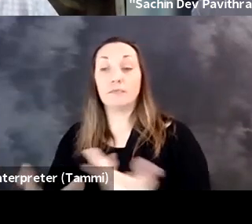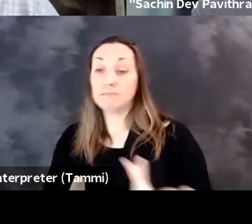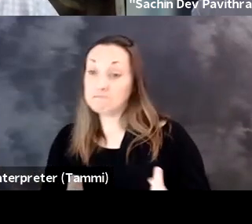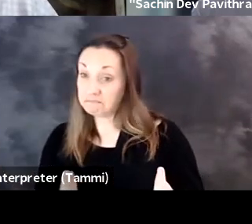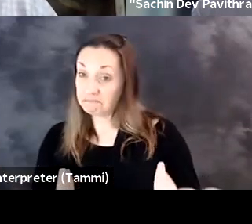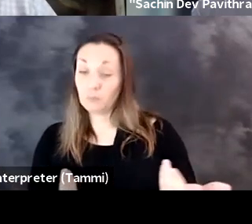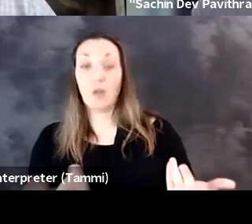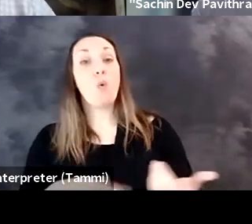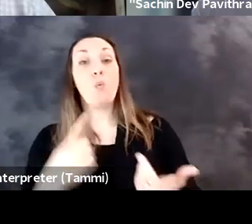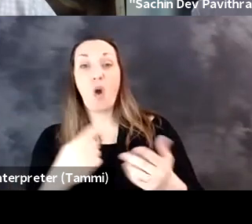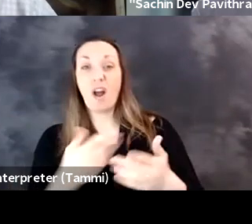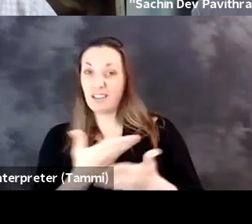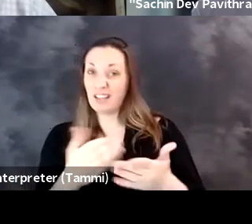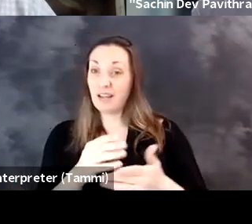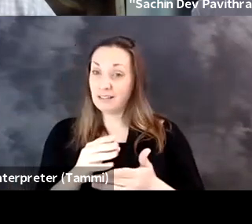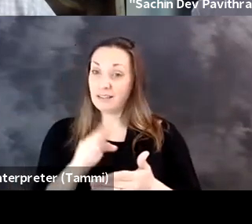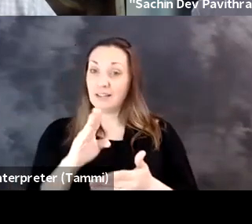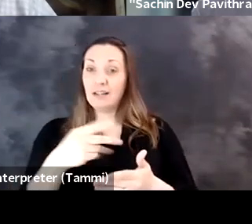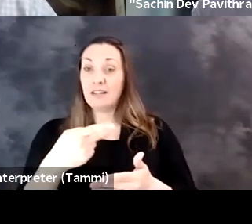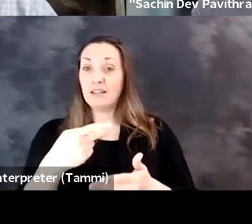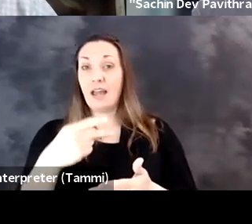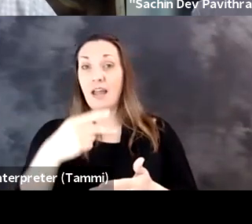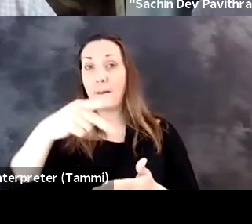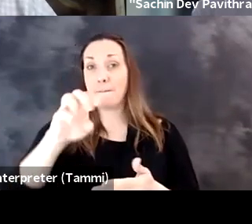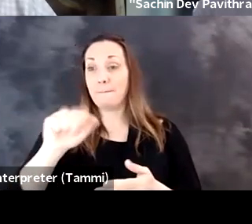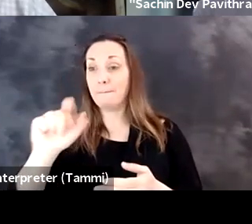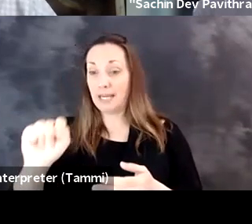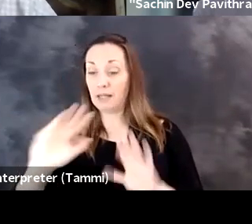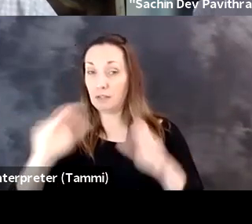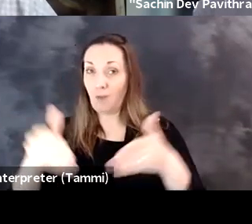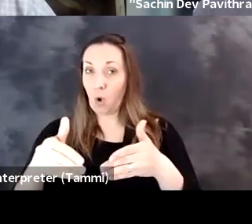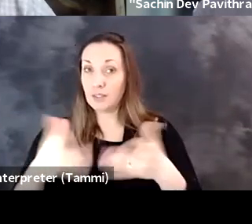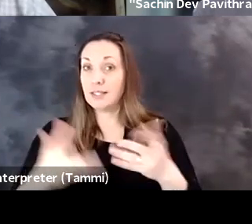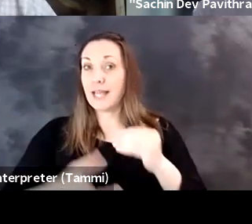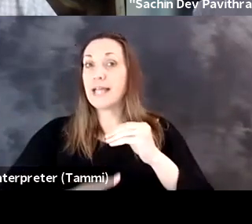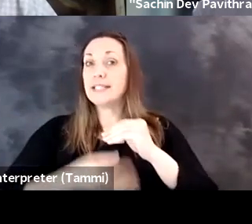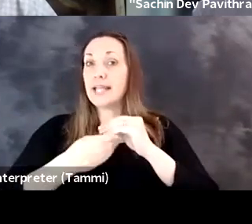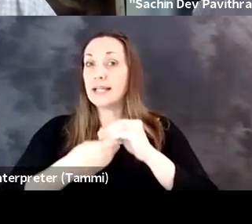Bill: Sure. One big area that PEAT has had a focus